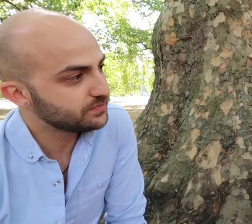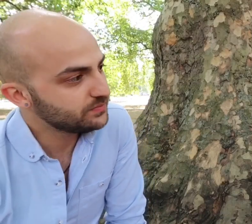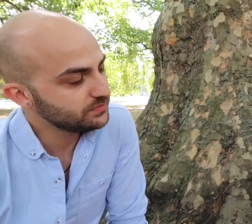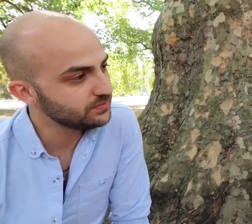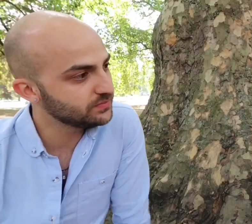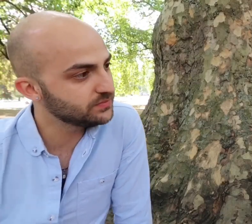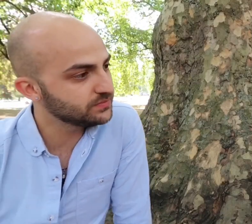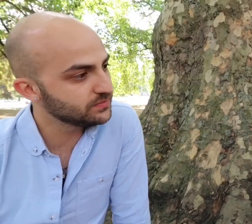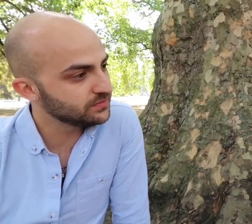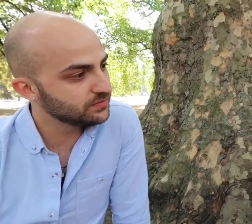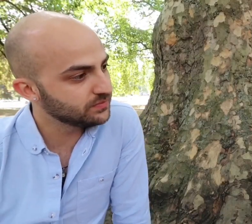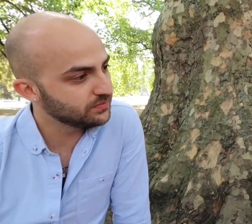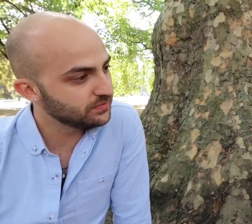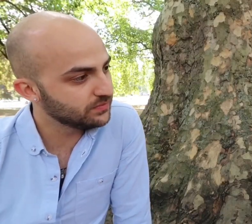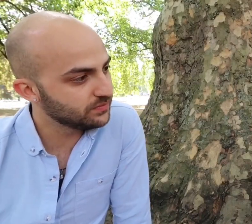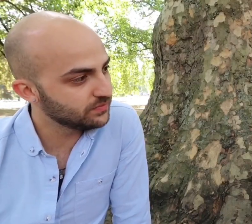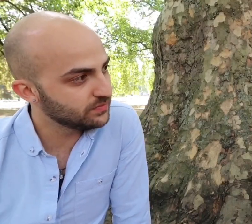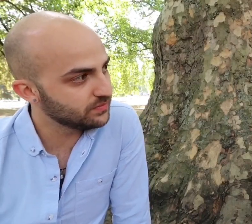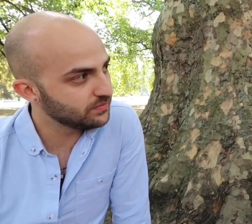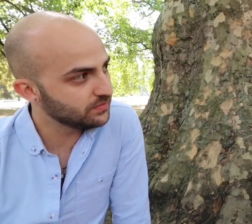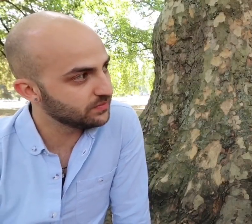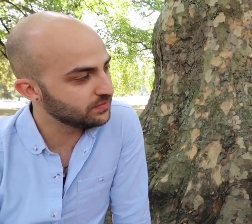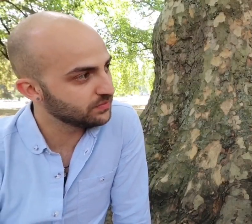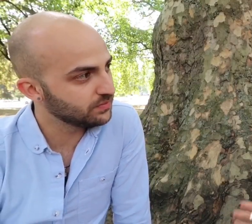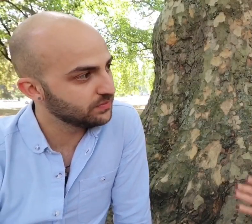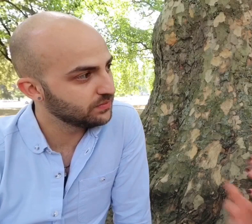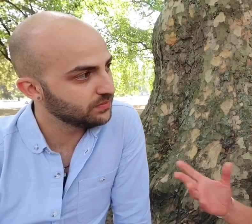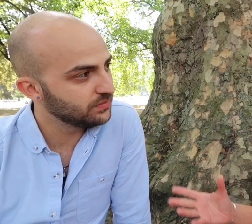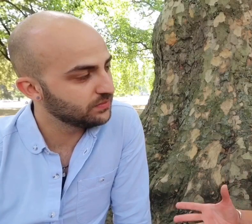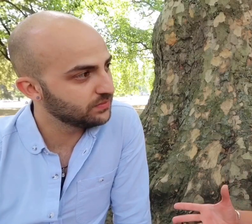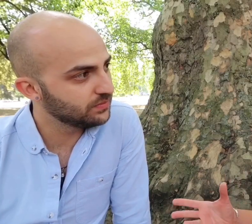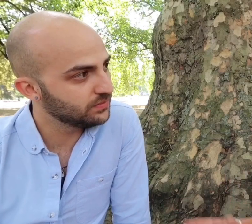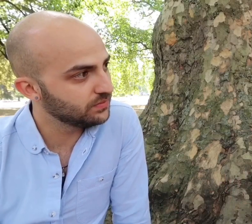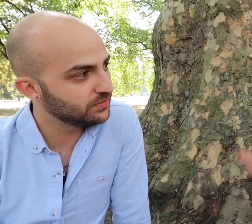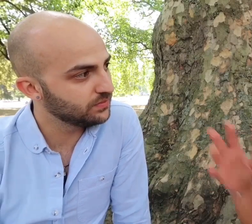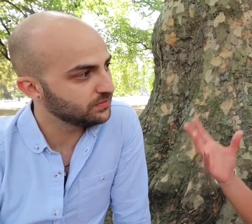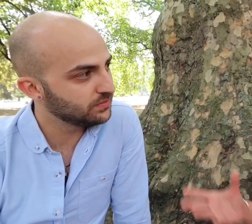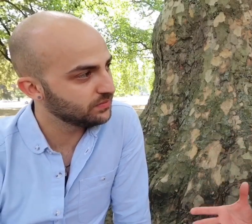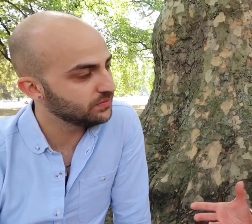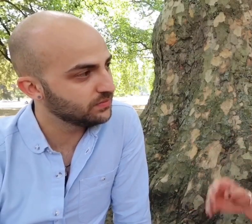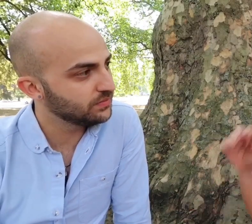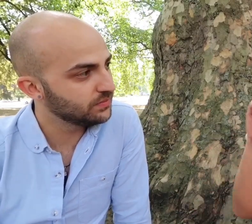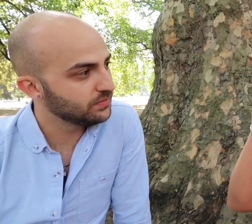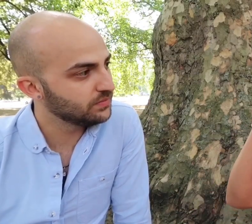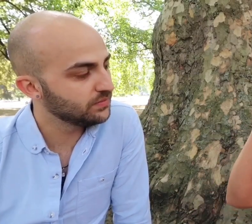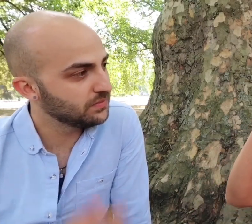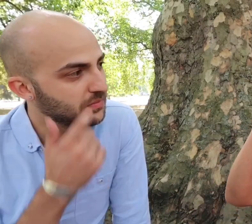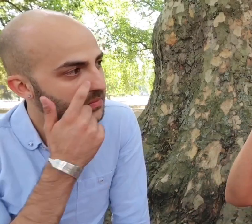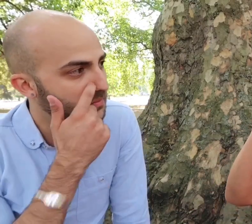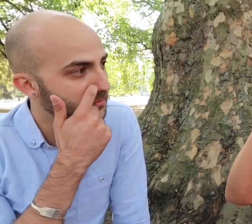wrote and because I was explaining how I'm ignorant to all of this - the subject